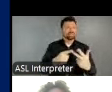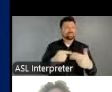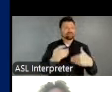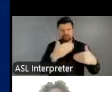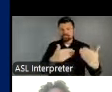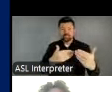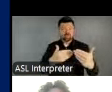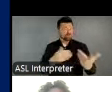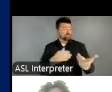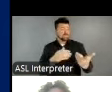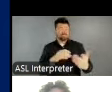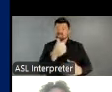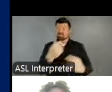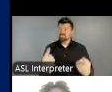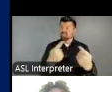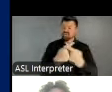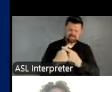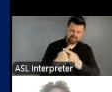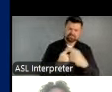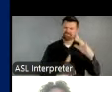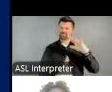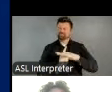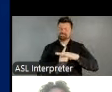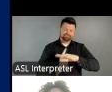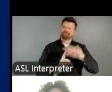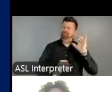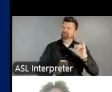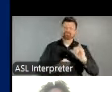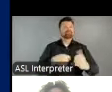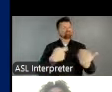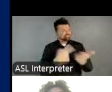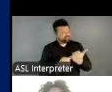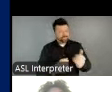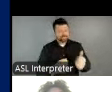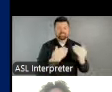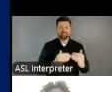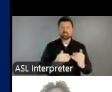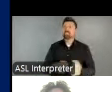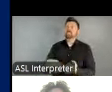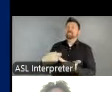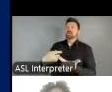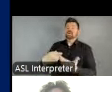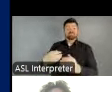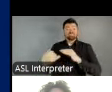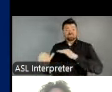and folded the arts into a number of initiatives designed to address isolation and promote mutual